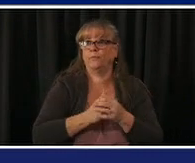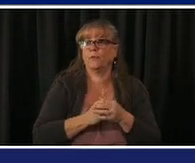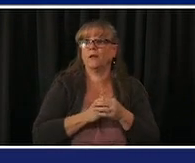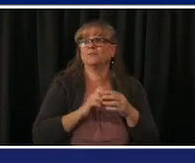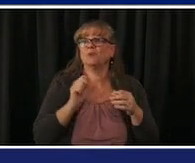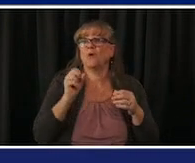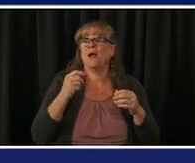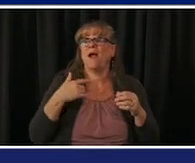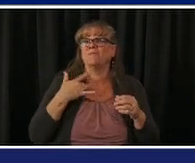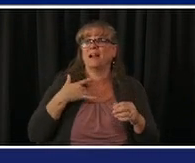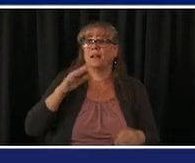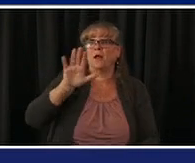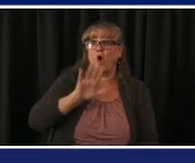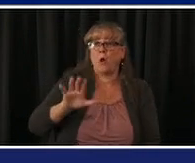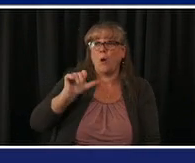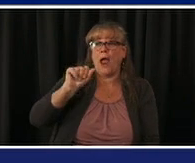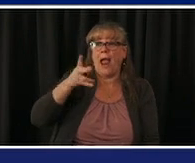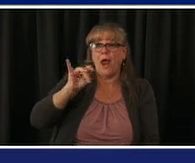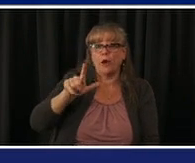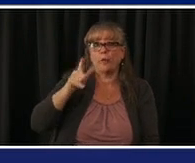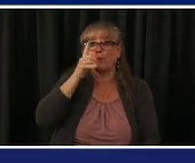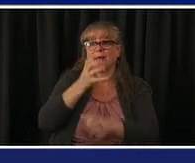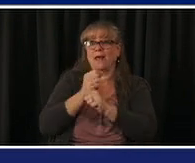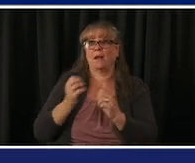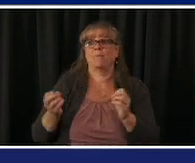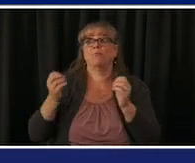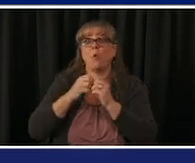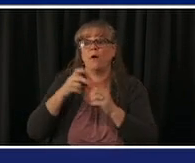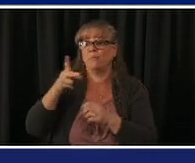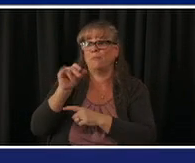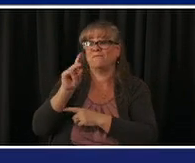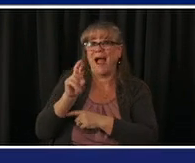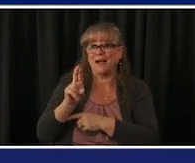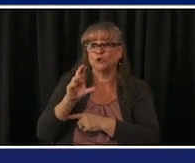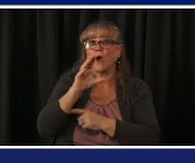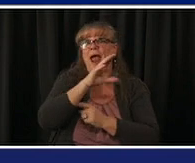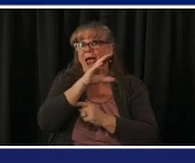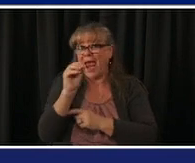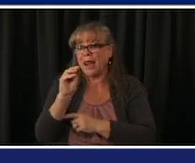to be increasing by about a million a week so that'll be an increase of 16 000 for colorado